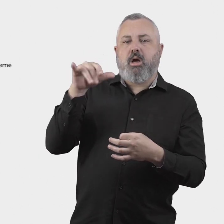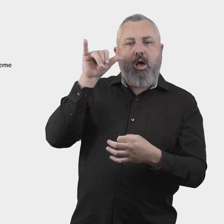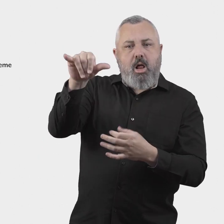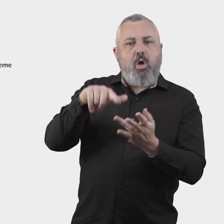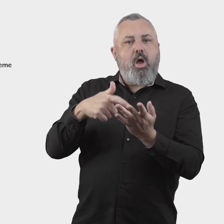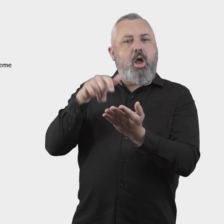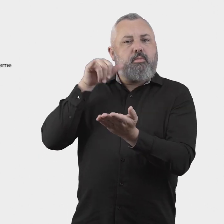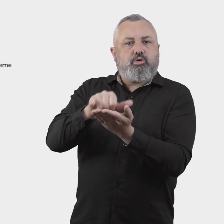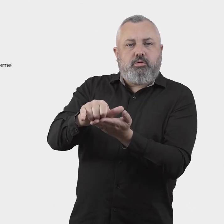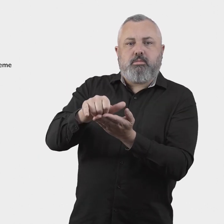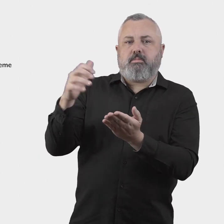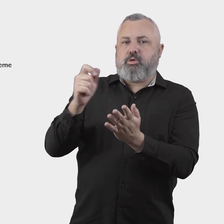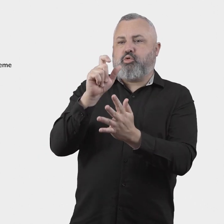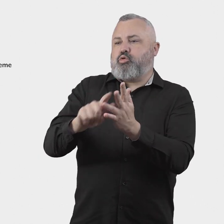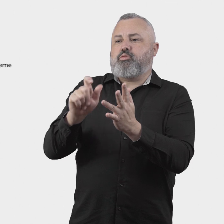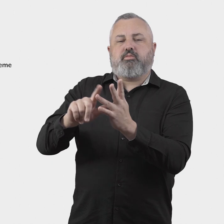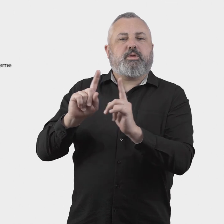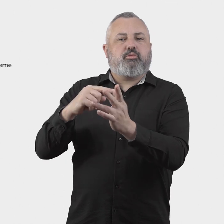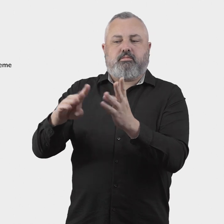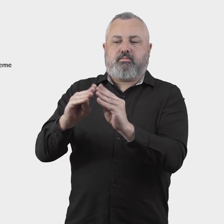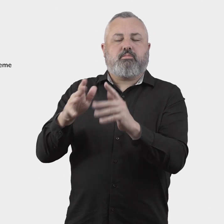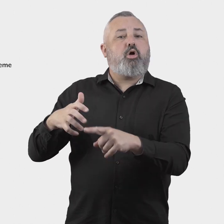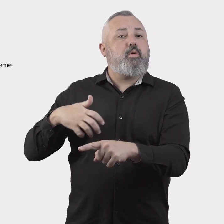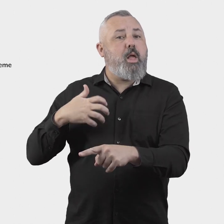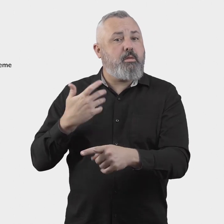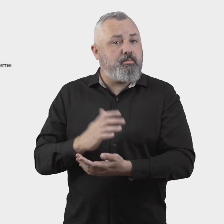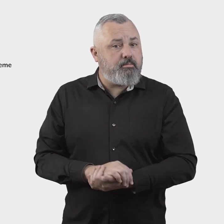of complaints by aviation customers about airlines and airports